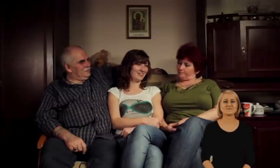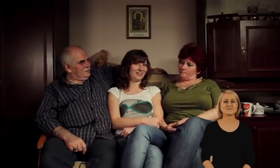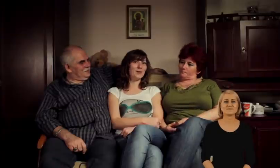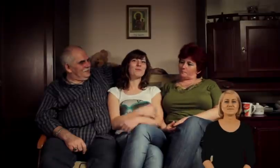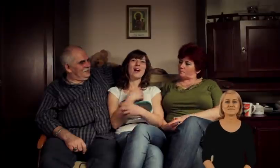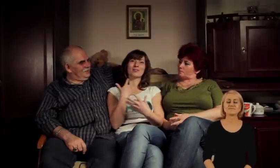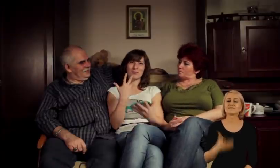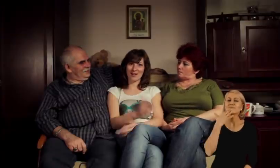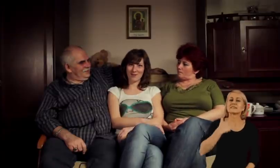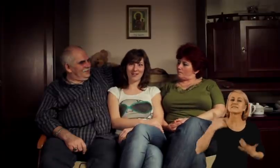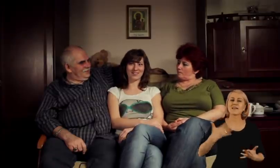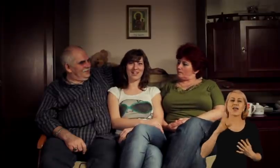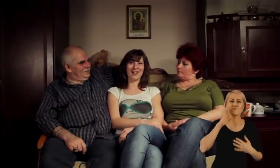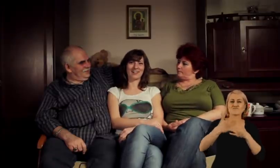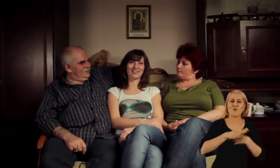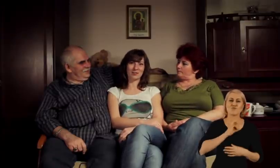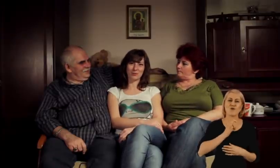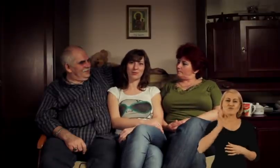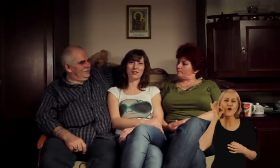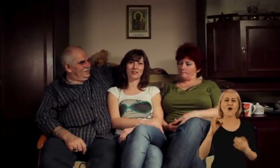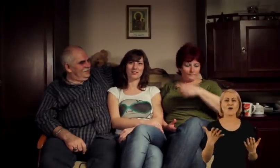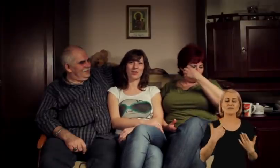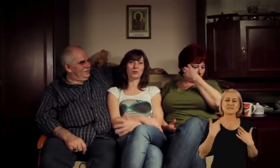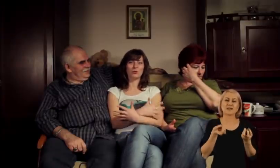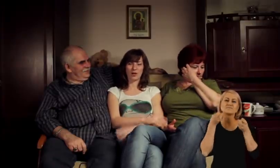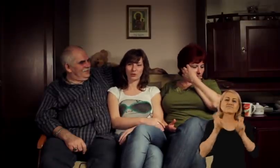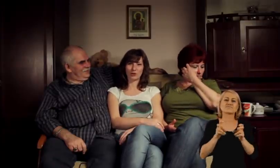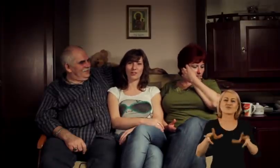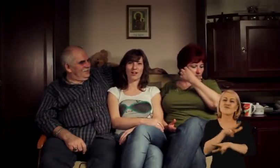To have a good husband, to have a family,